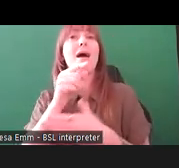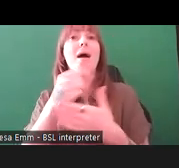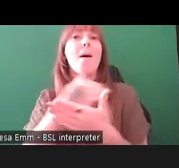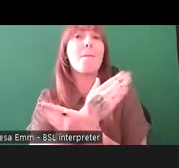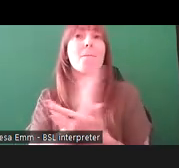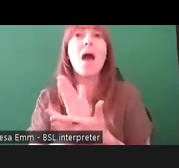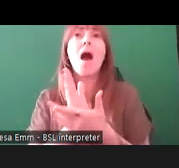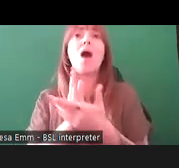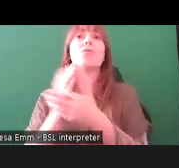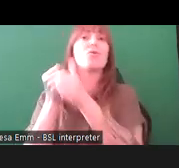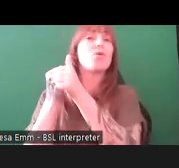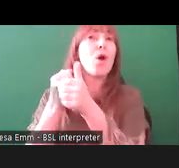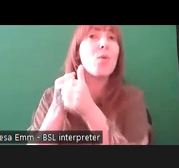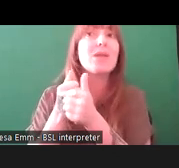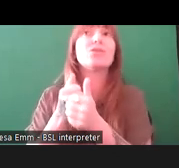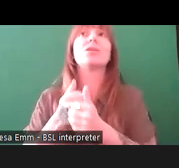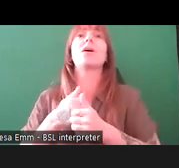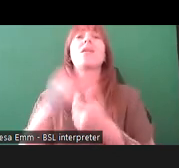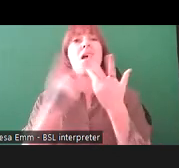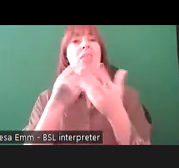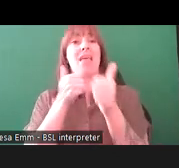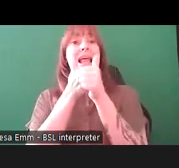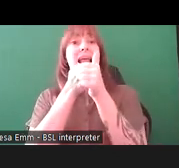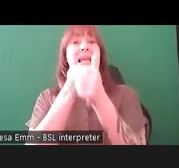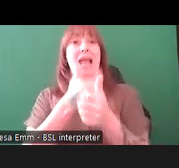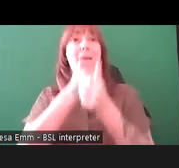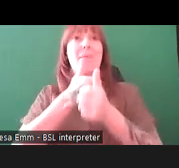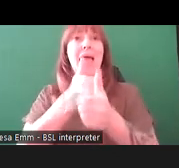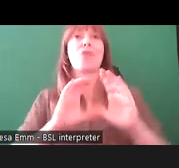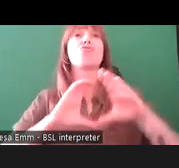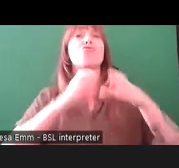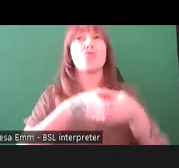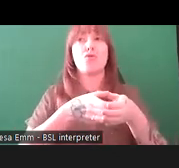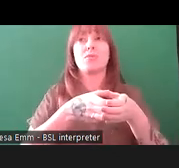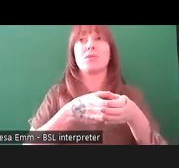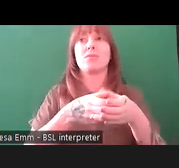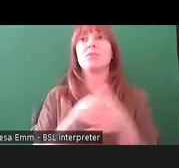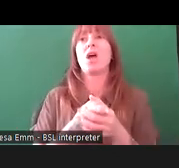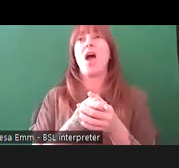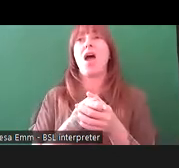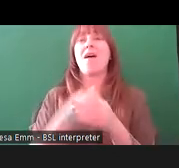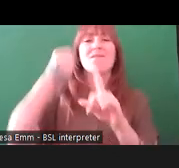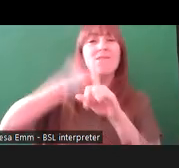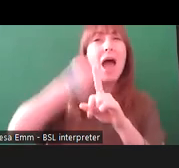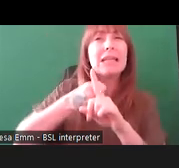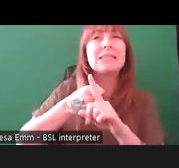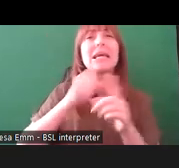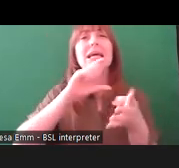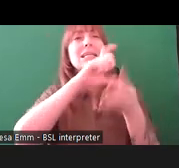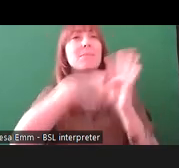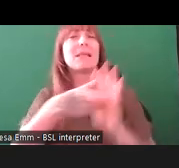kind of campaign groups, such as disabled people against Cuts Not Dead Yet UK - organizations such